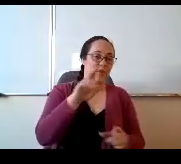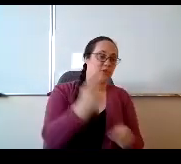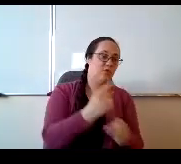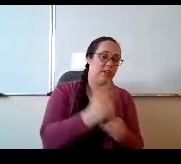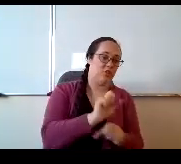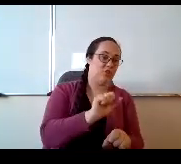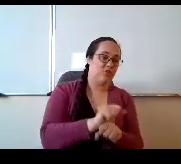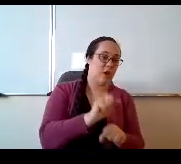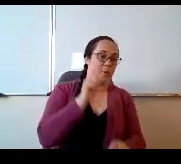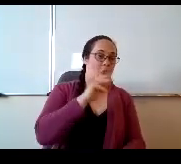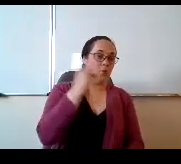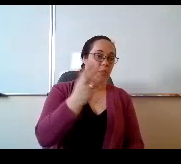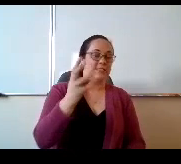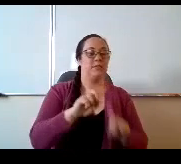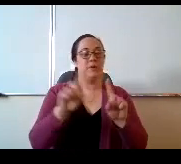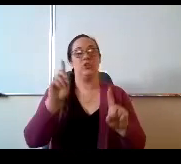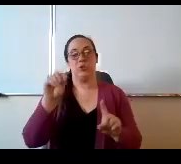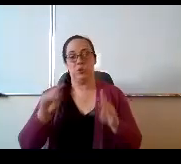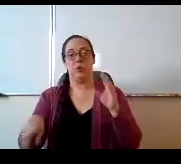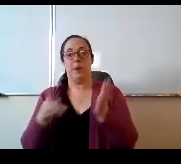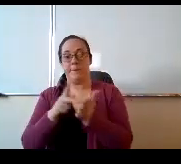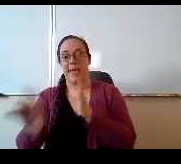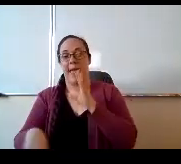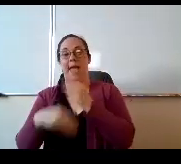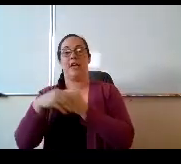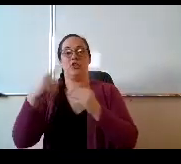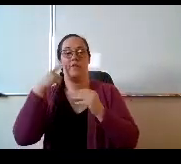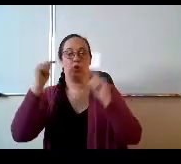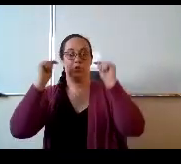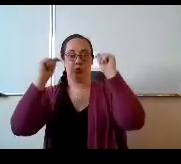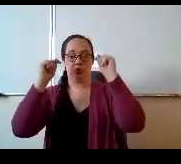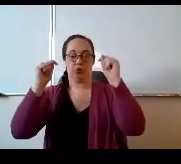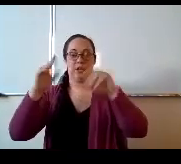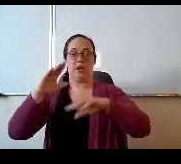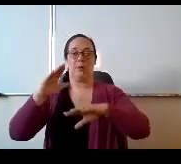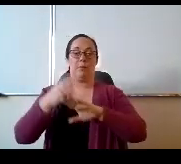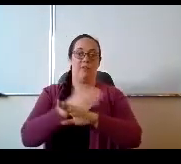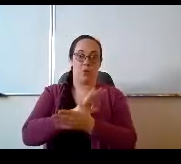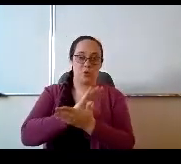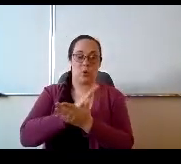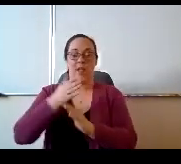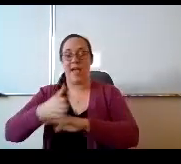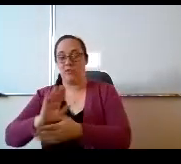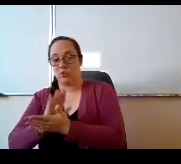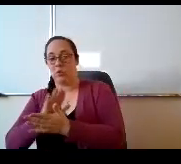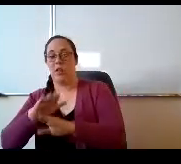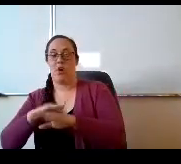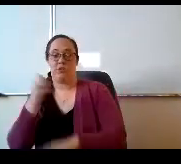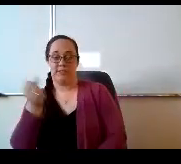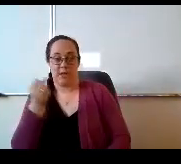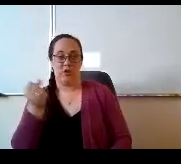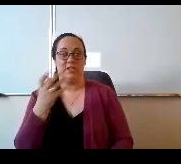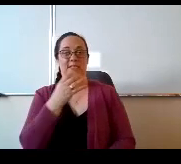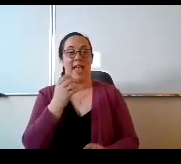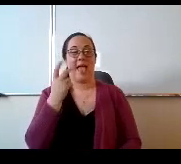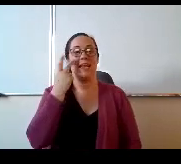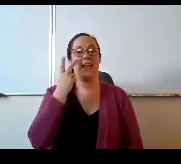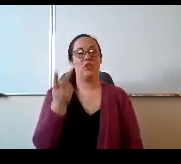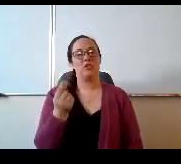but we do pay them extra to do that tutoring work before school after school and on Saturdays. And it looks a little different.